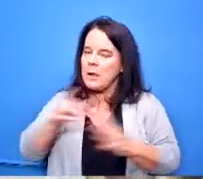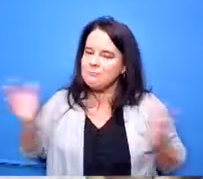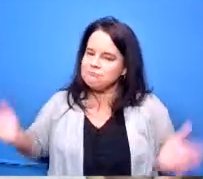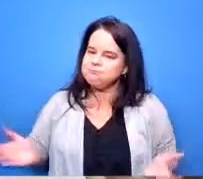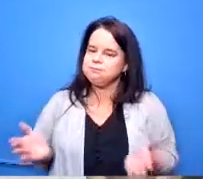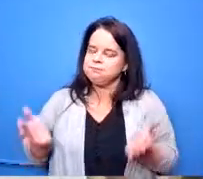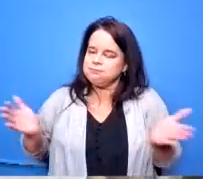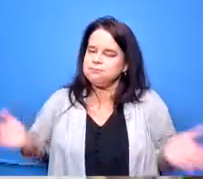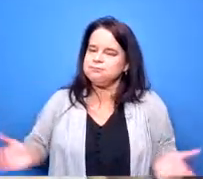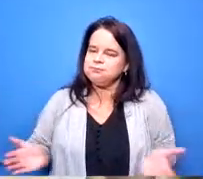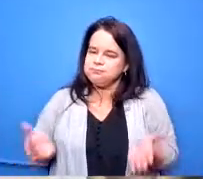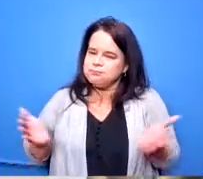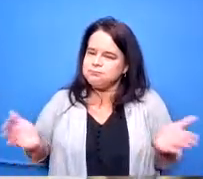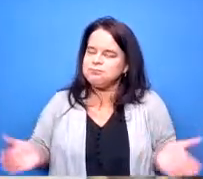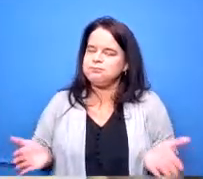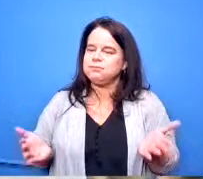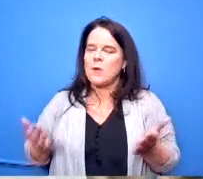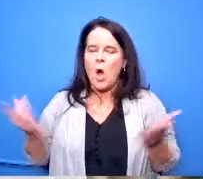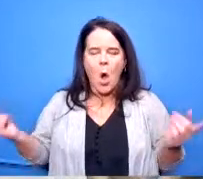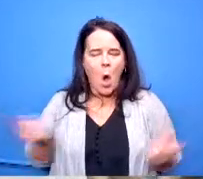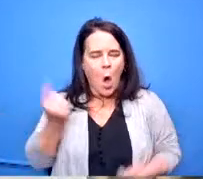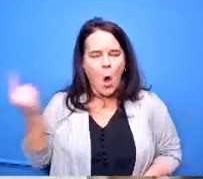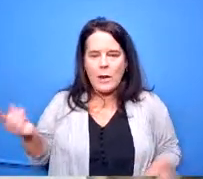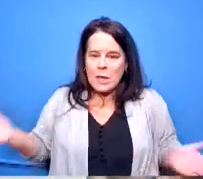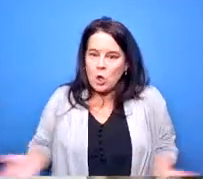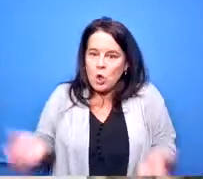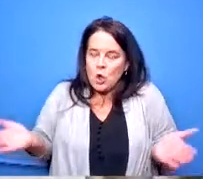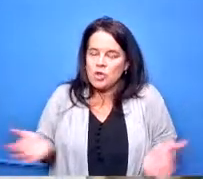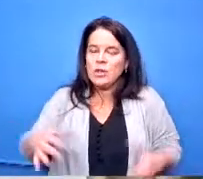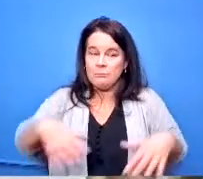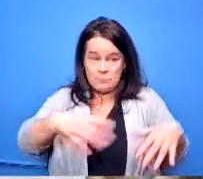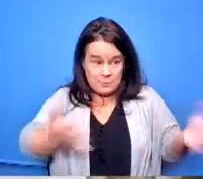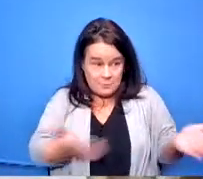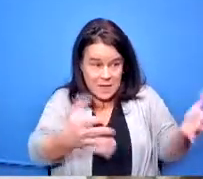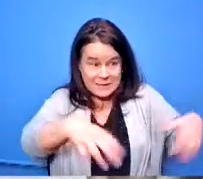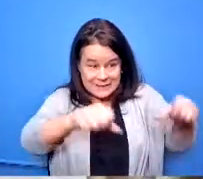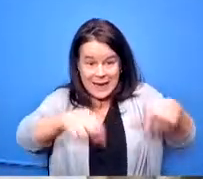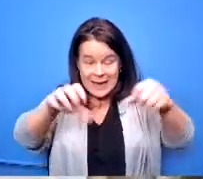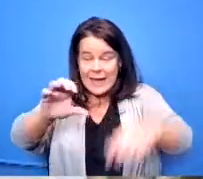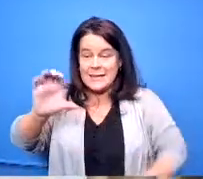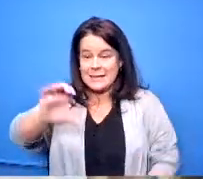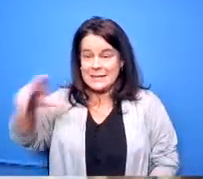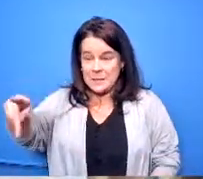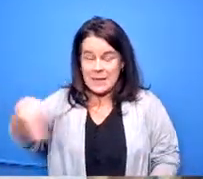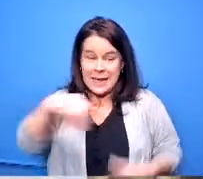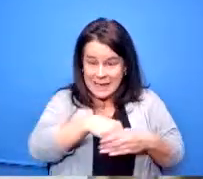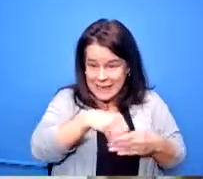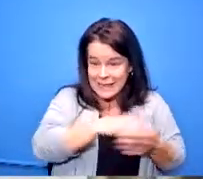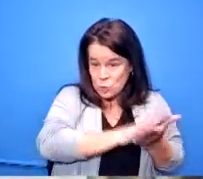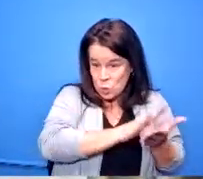always pushing for college credit plus classes to be taken in our buildings or on the campus